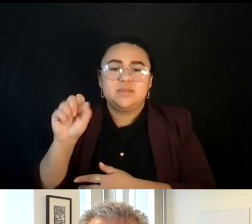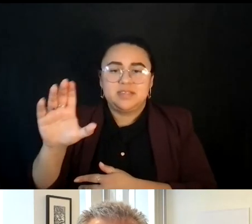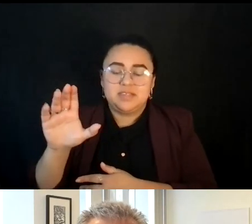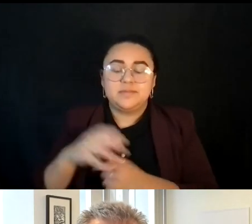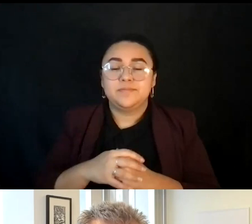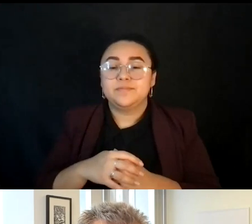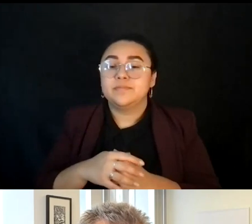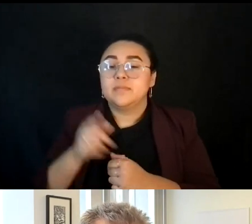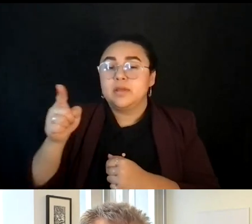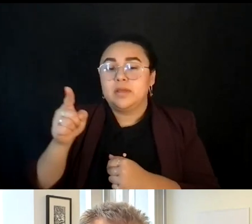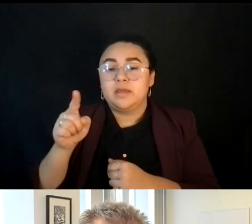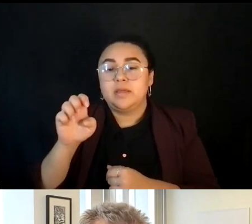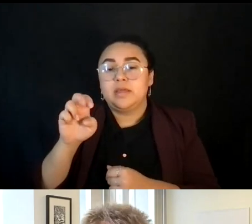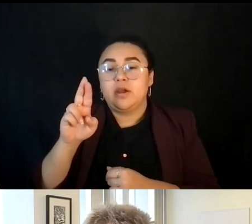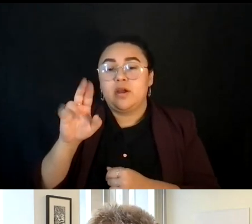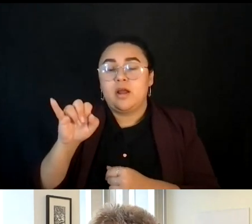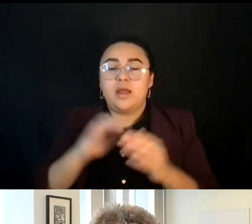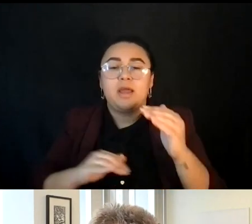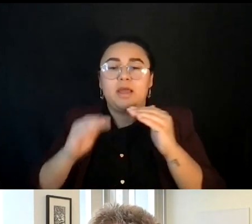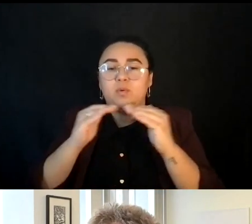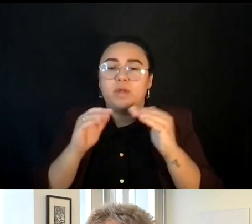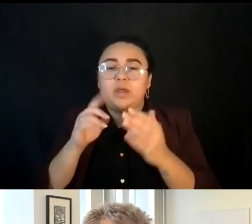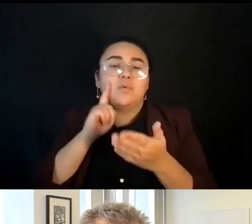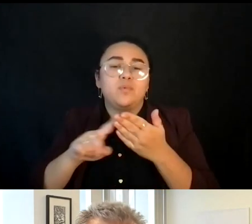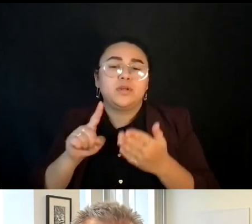ERI, you may hear me say, at USC.